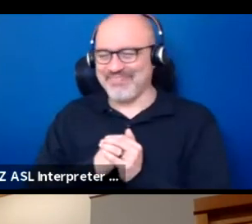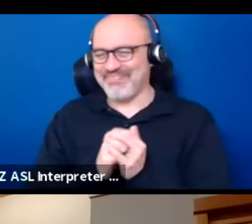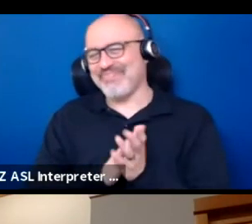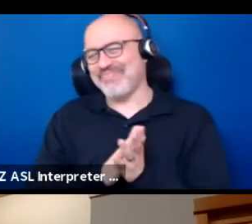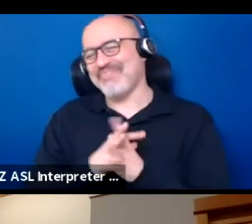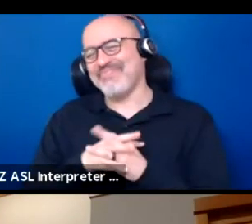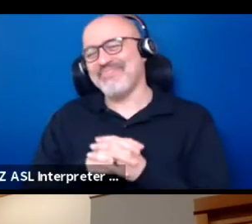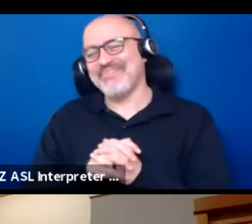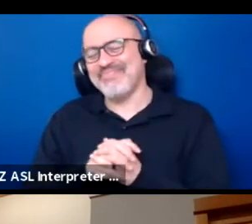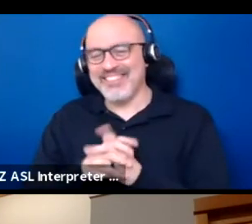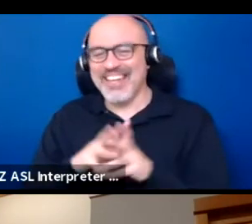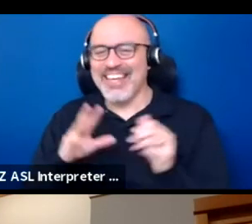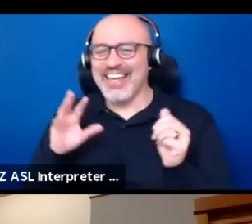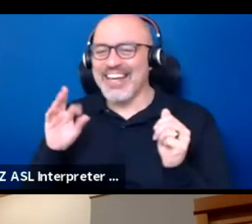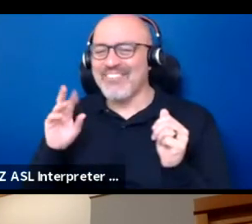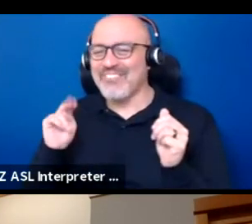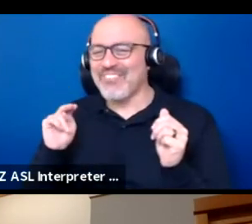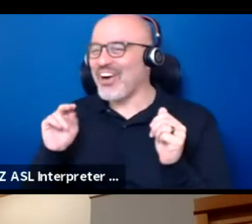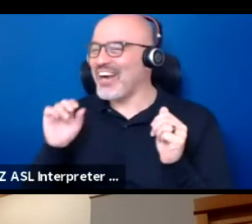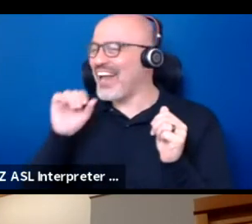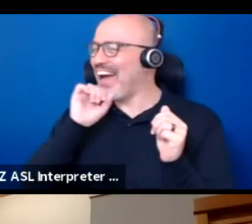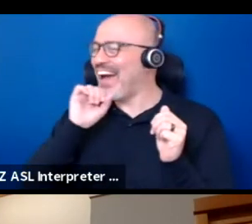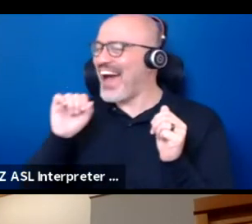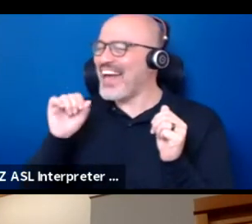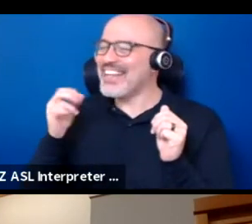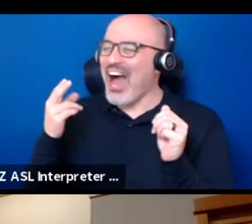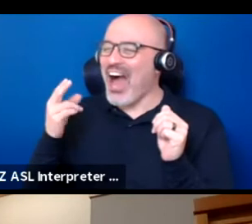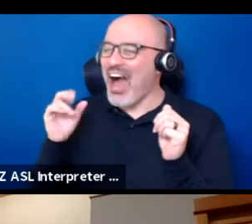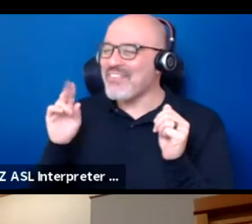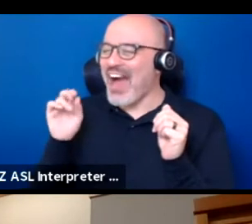I loved what you were saying, Howie, about once again, this idea